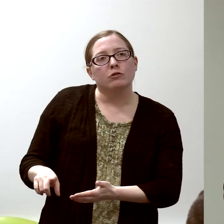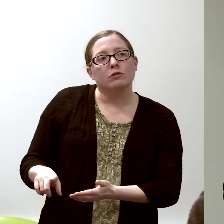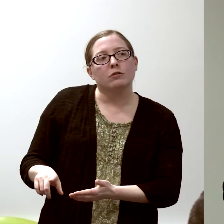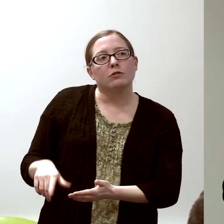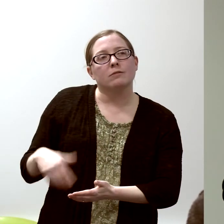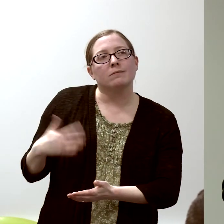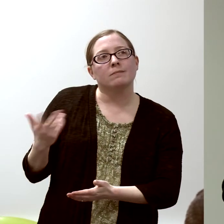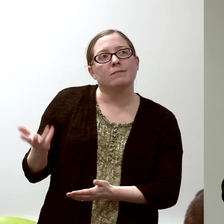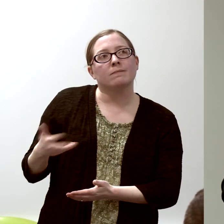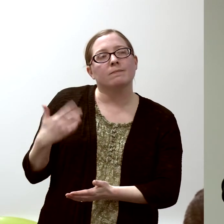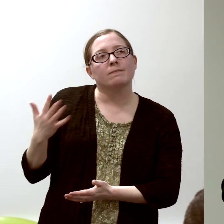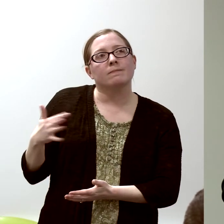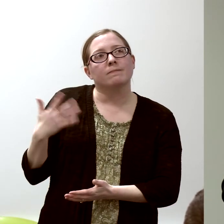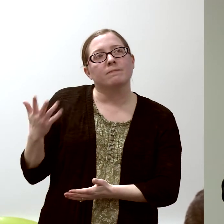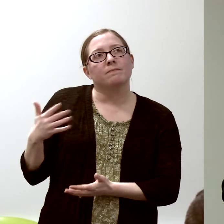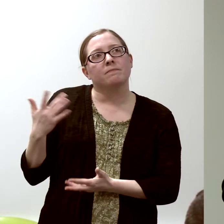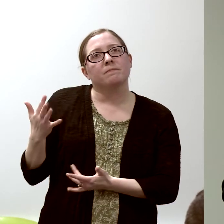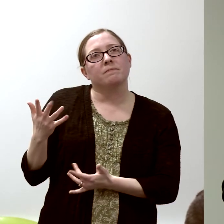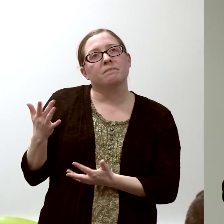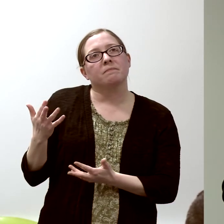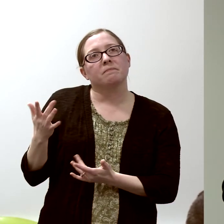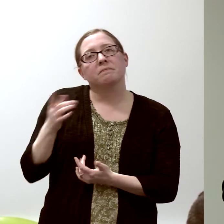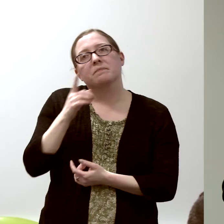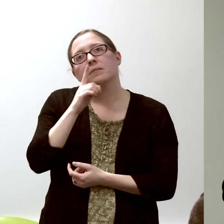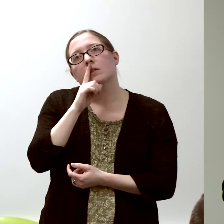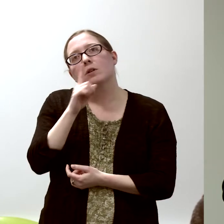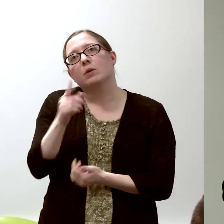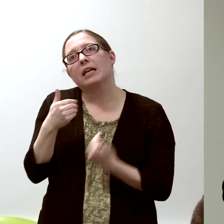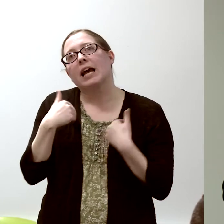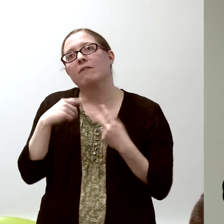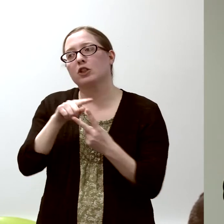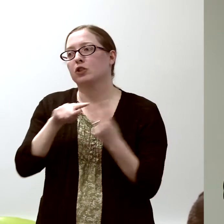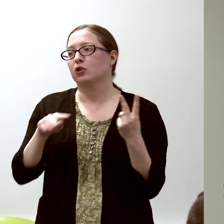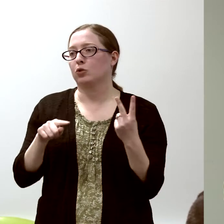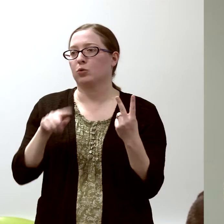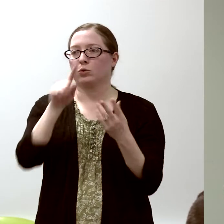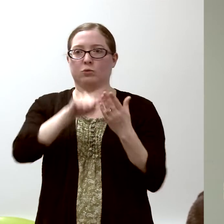I really have two research groups.